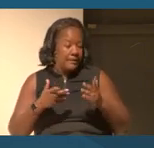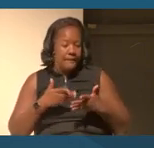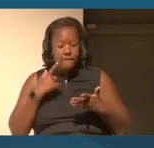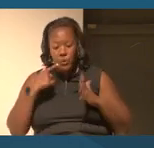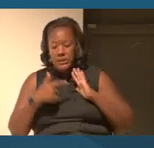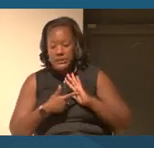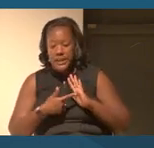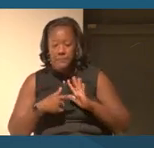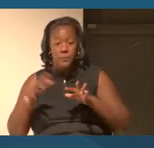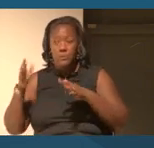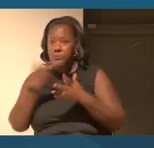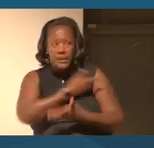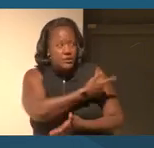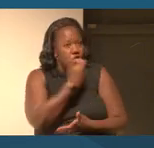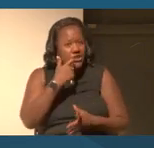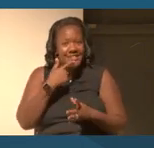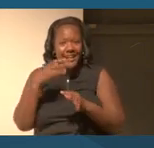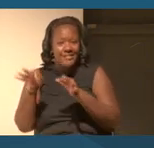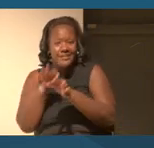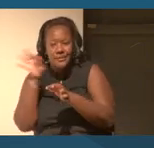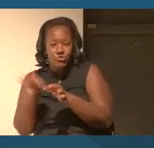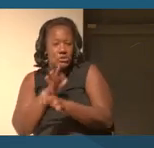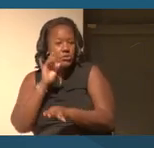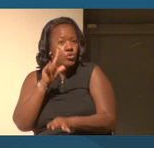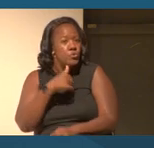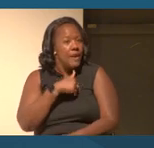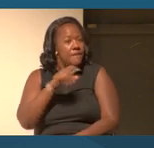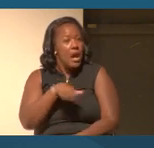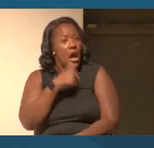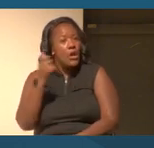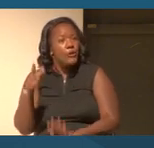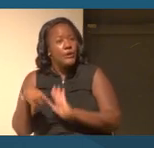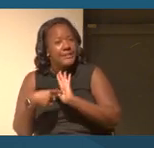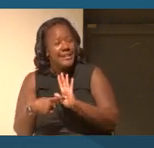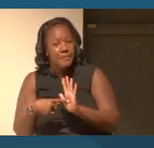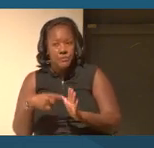Like the seamstresses, are there examples of things that you really wish you had learned